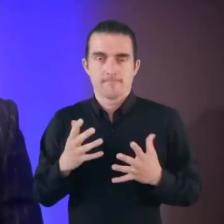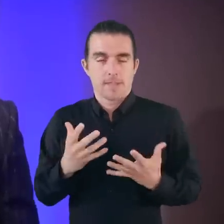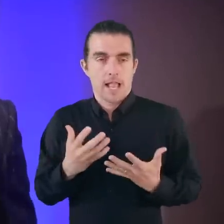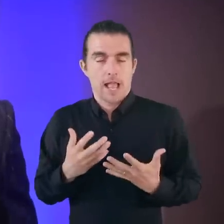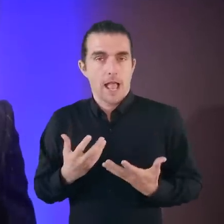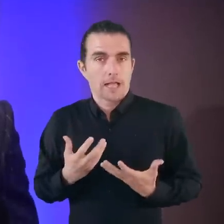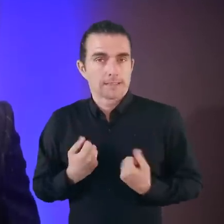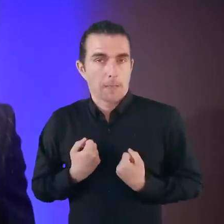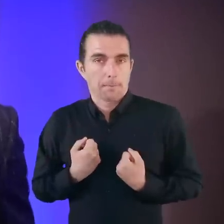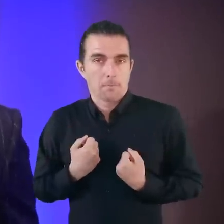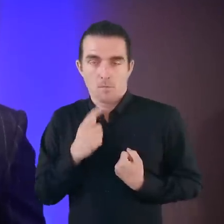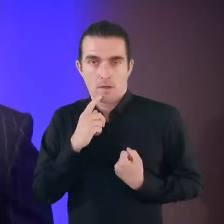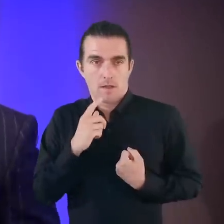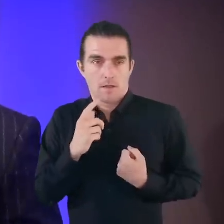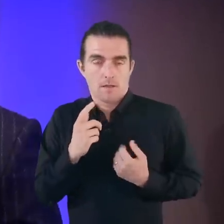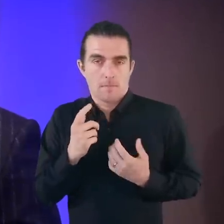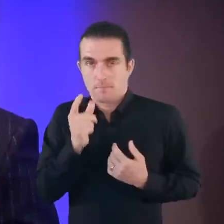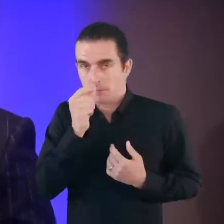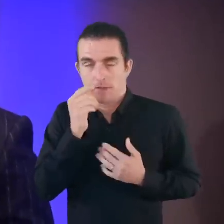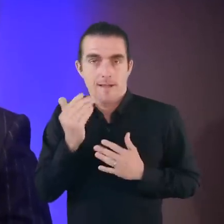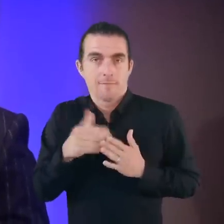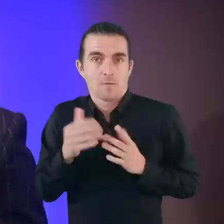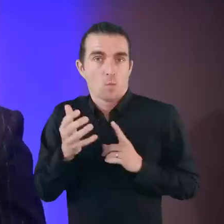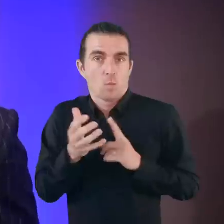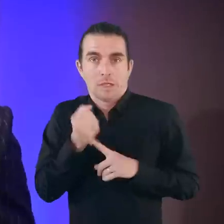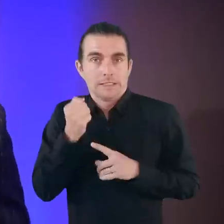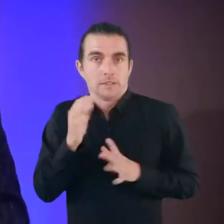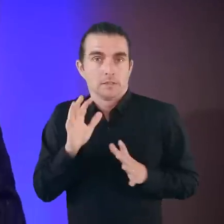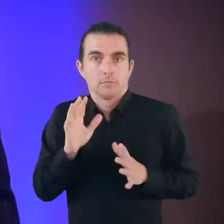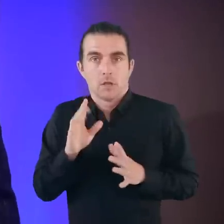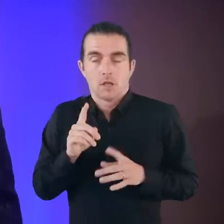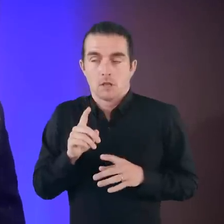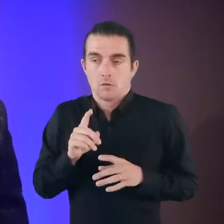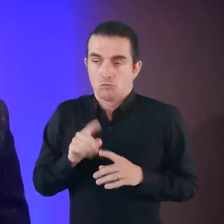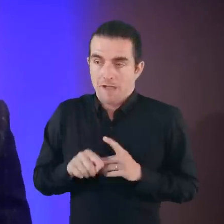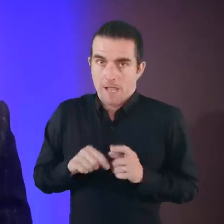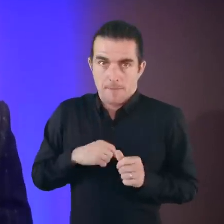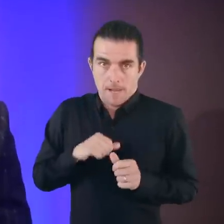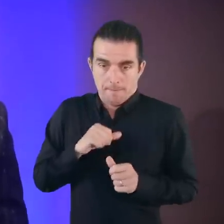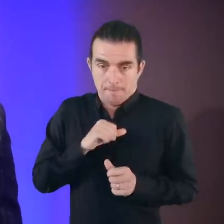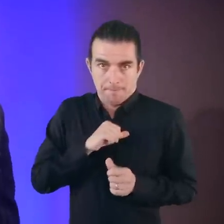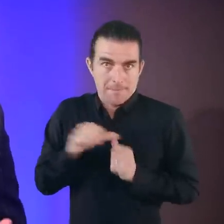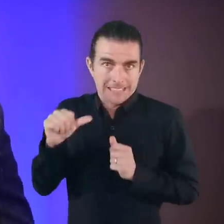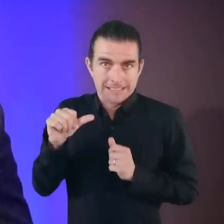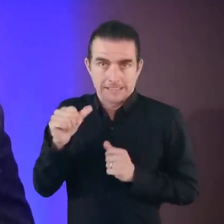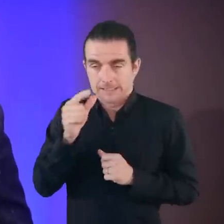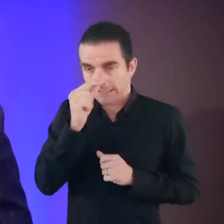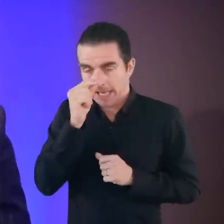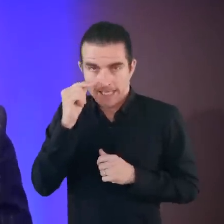accepting that we can’t always win. We can’t always be the best at something. It's about trying your best.